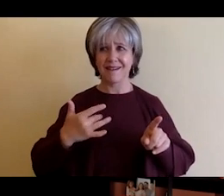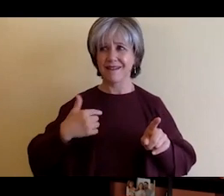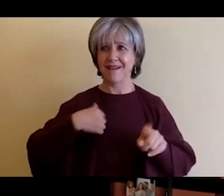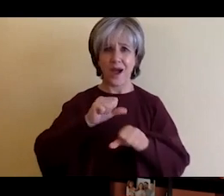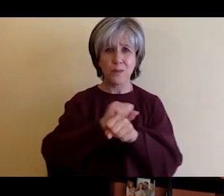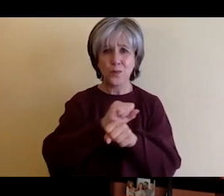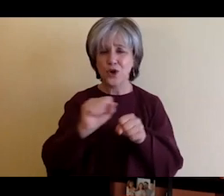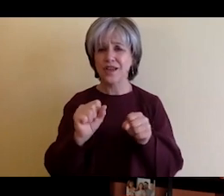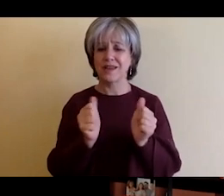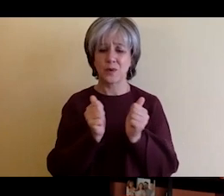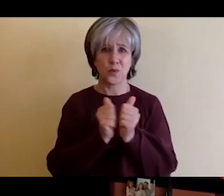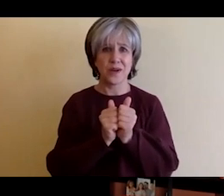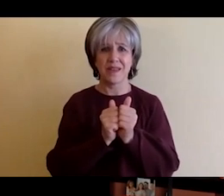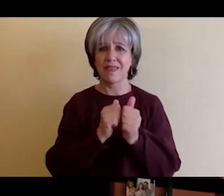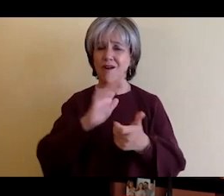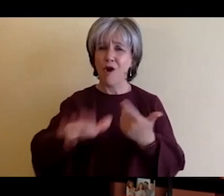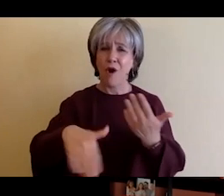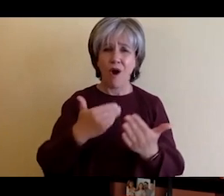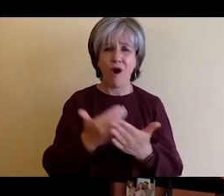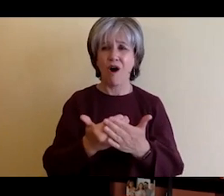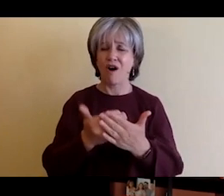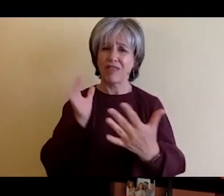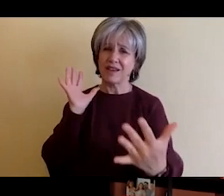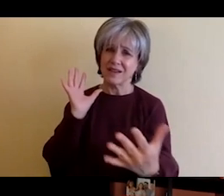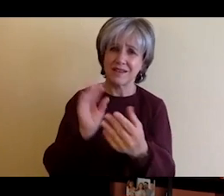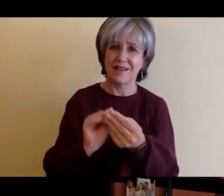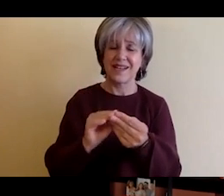imaging related technology are happening.